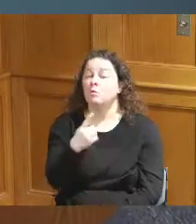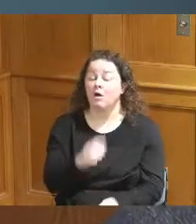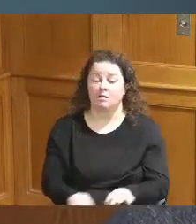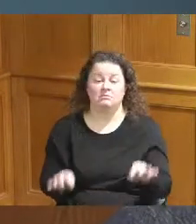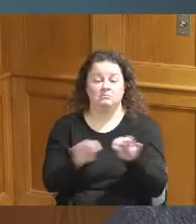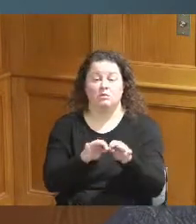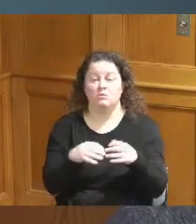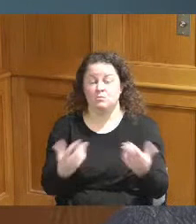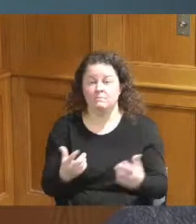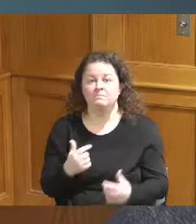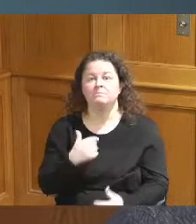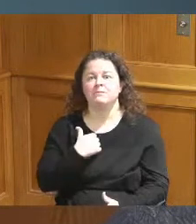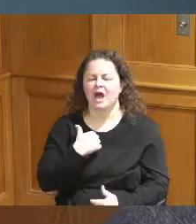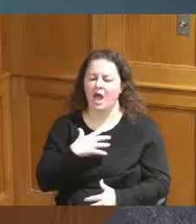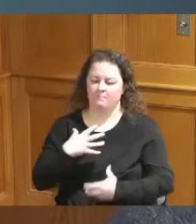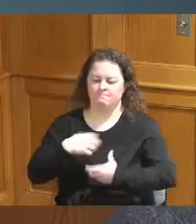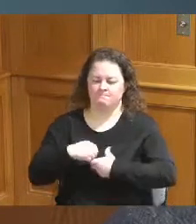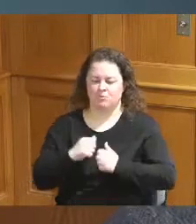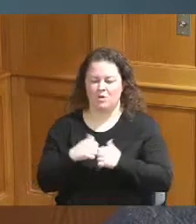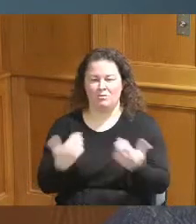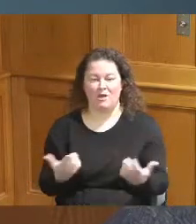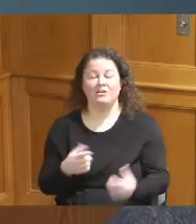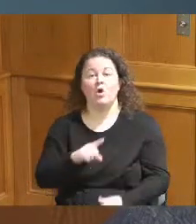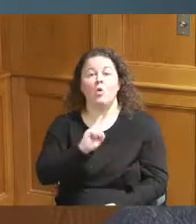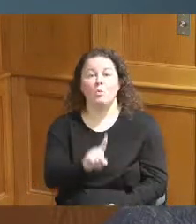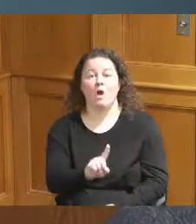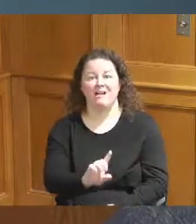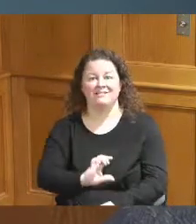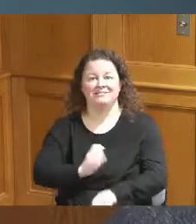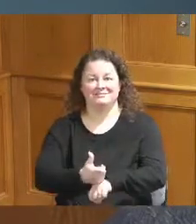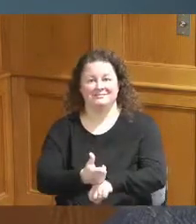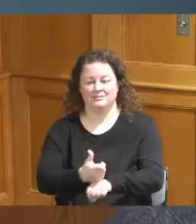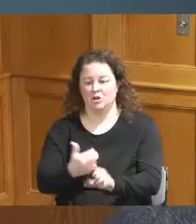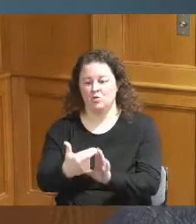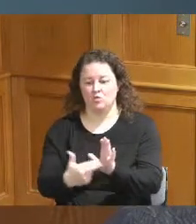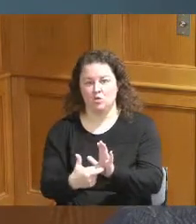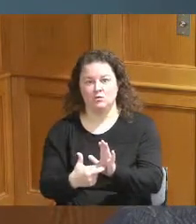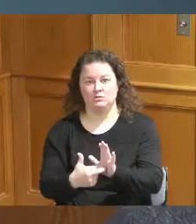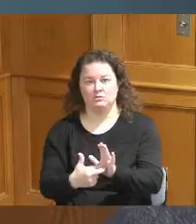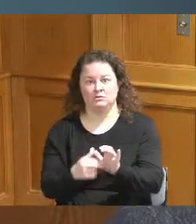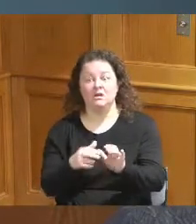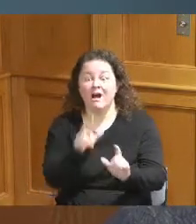one set of rules when you got one set of rules everybody knows the rules and we can move forward